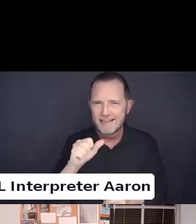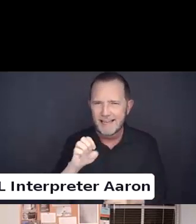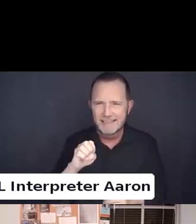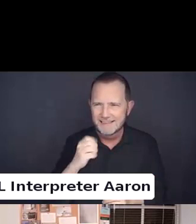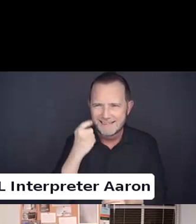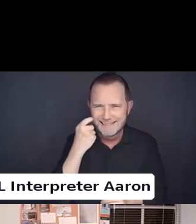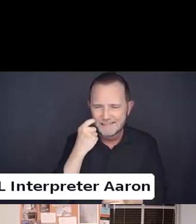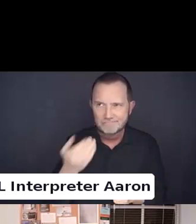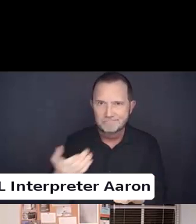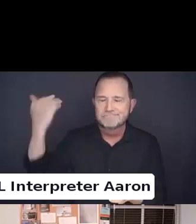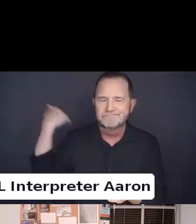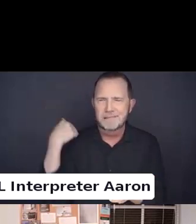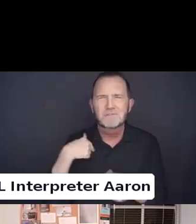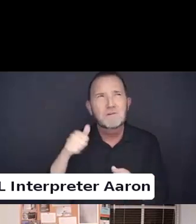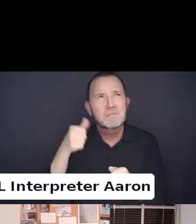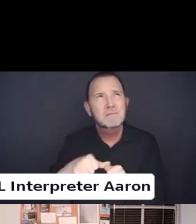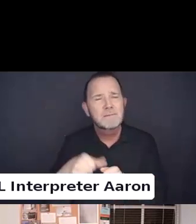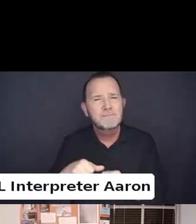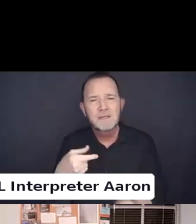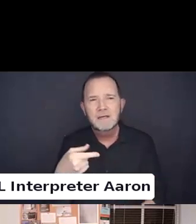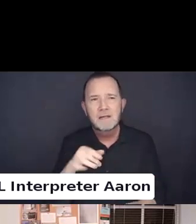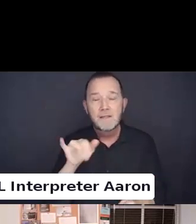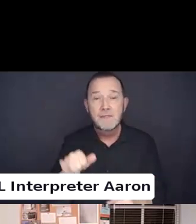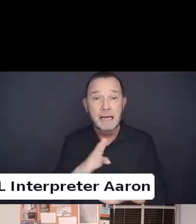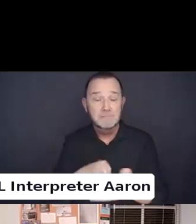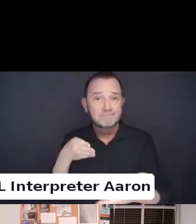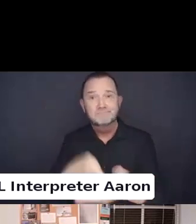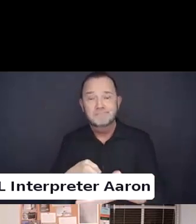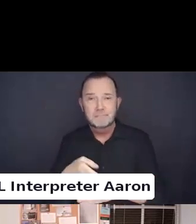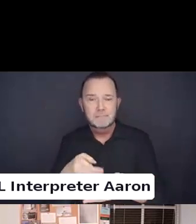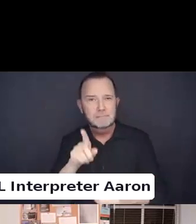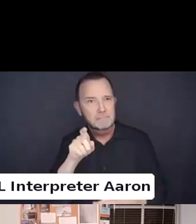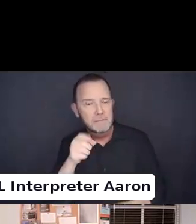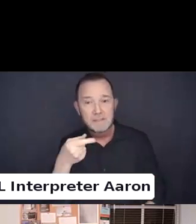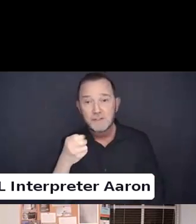The question was whether gender dysphoria could be considered a disability under the